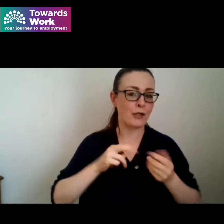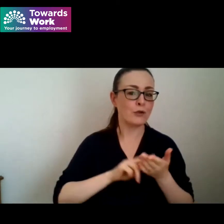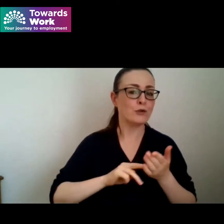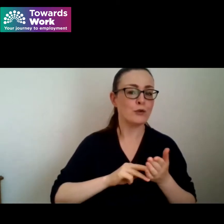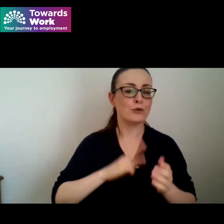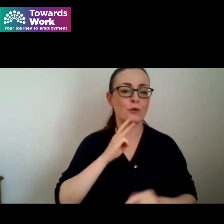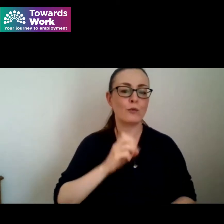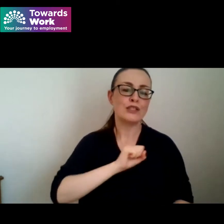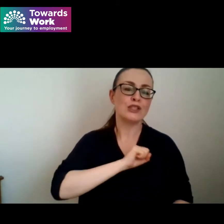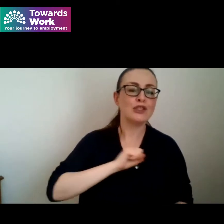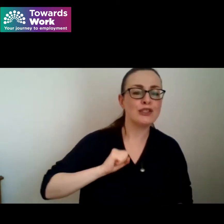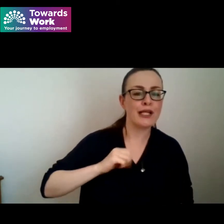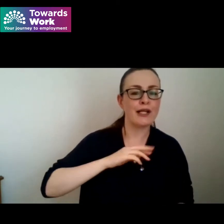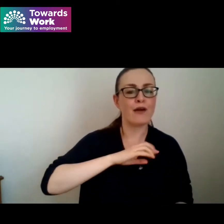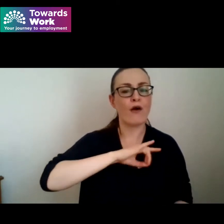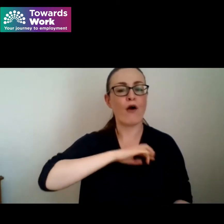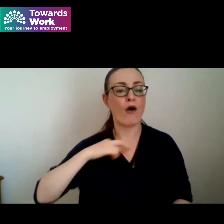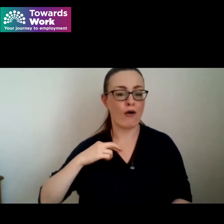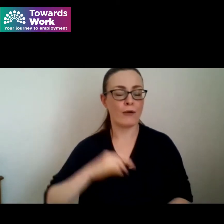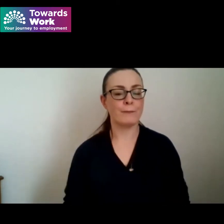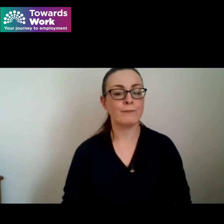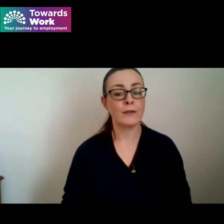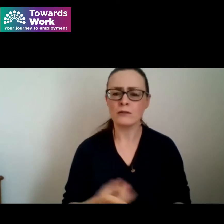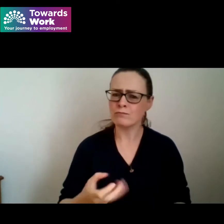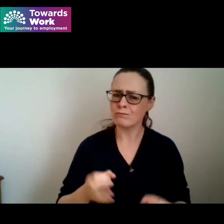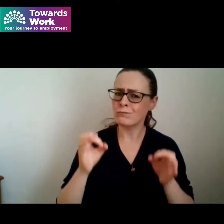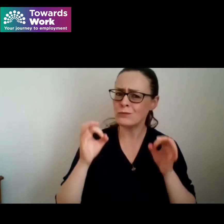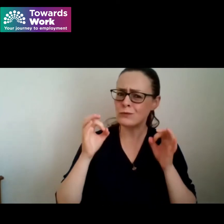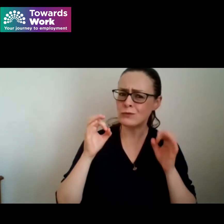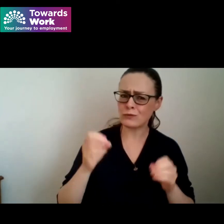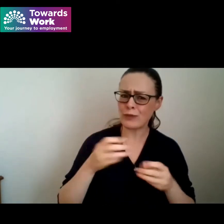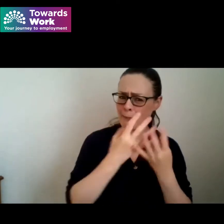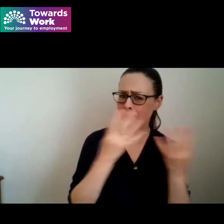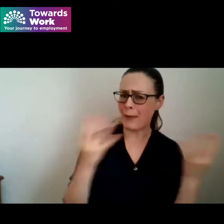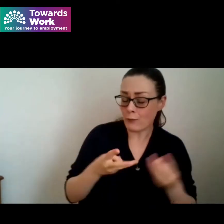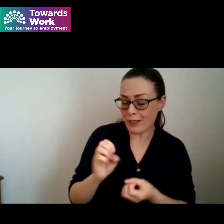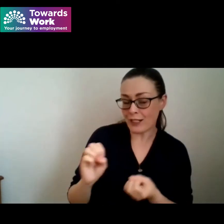um we've got a really great panel I'm going to introduce them all now if they want to turn on